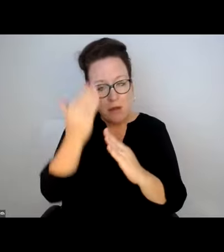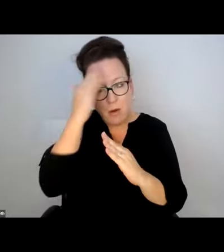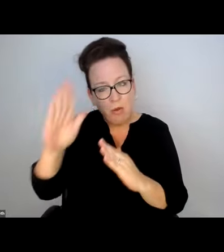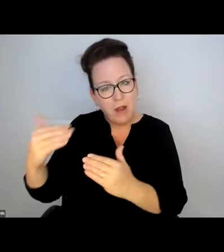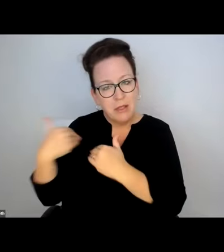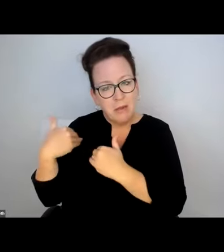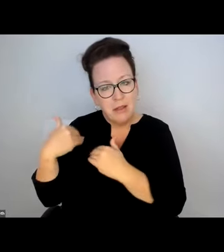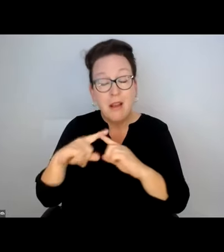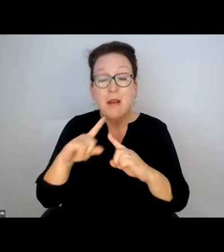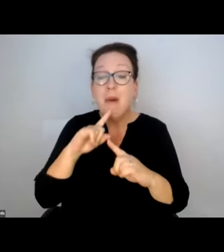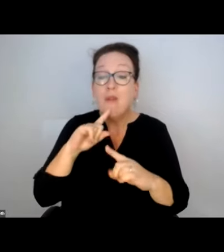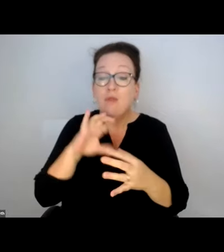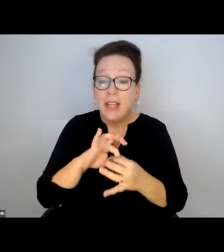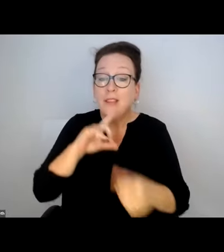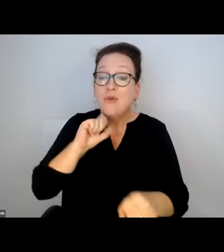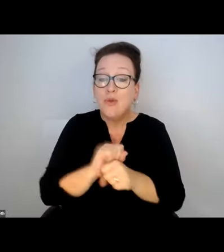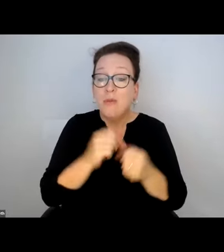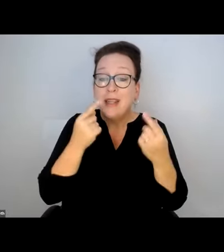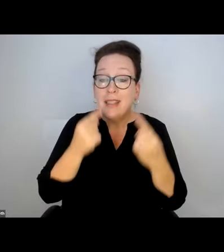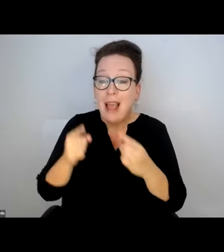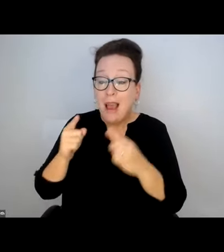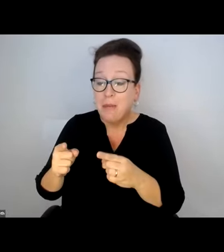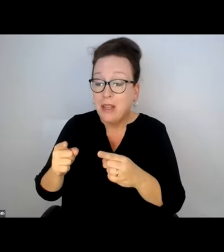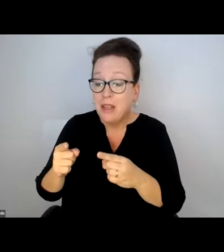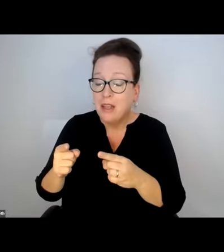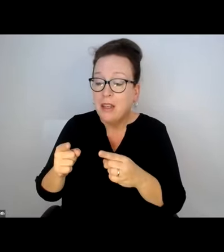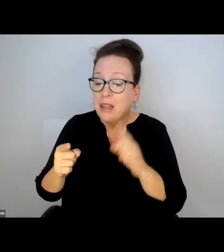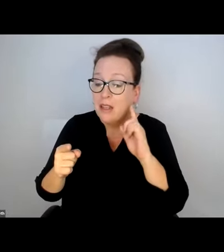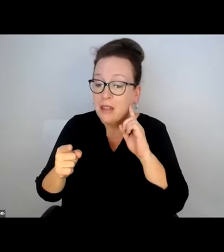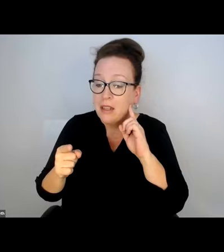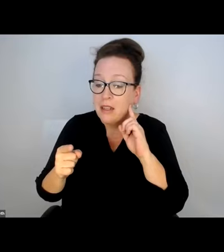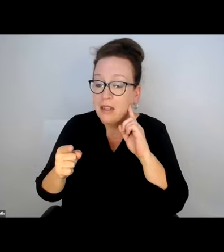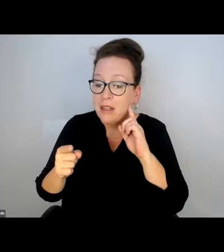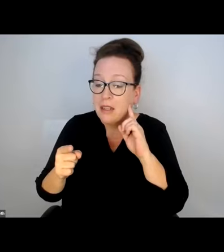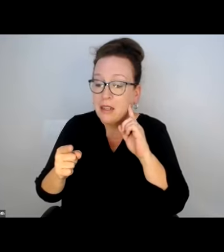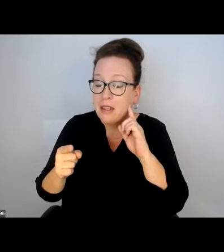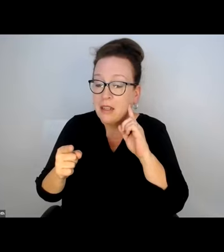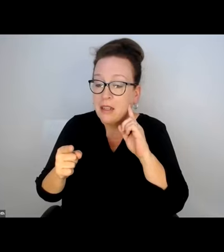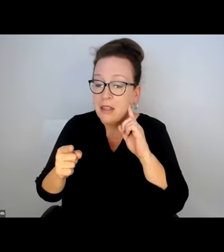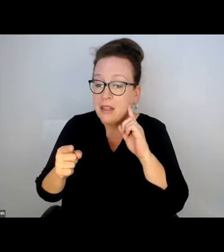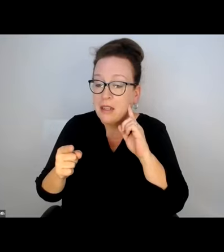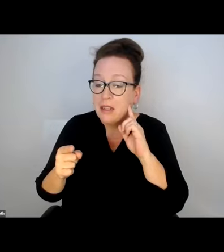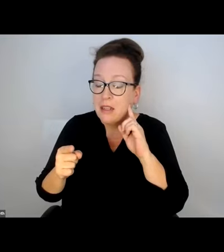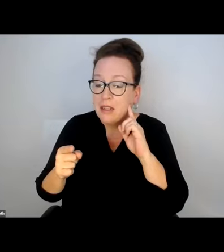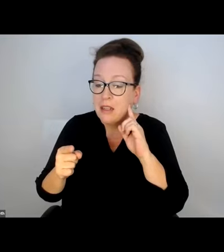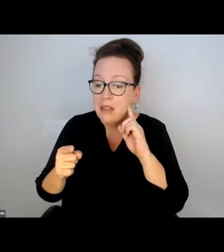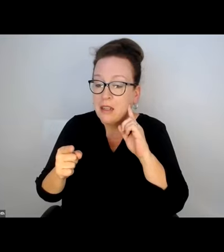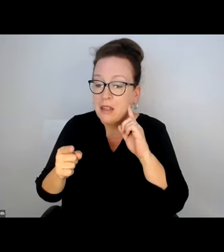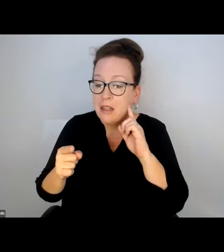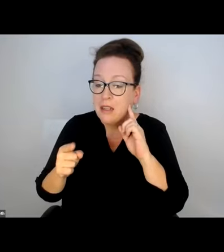BETTER JOB OF CALLING THE CITIES AND TOWNS TO LET THEM KNOW ABOUT THE ISSUES. WITH THE ENFORCEMENT, THE T